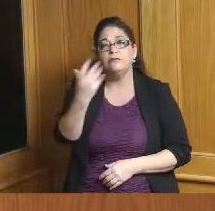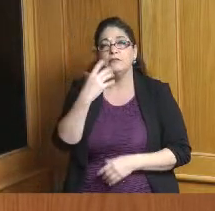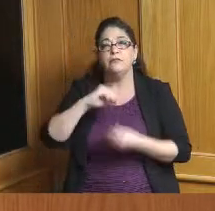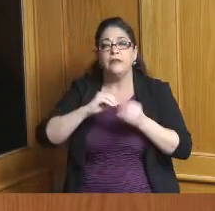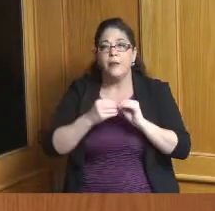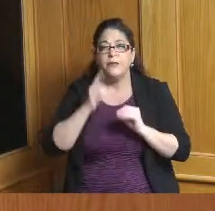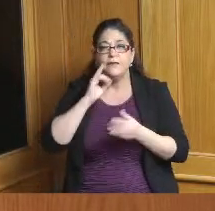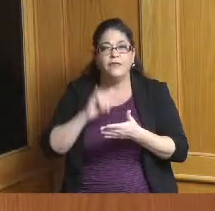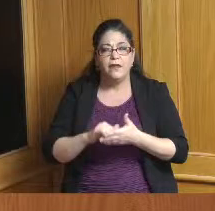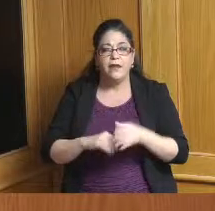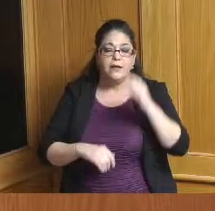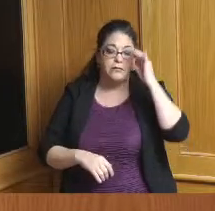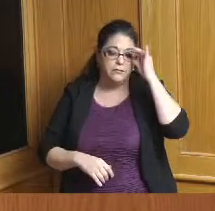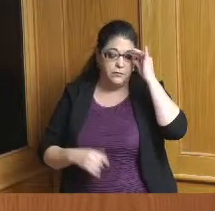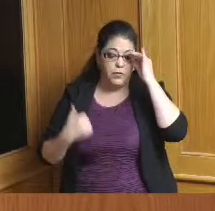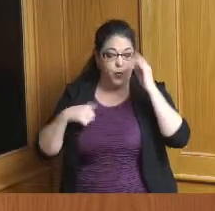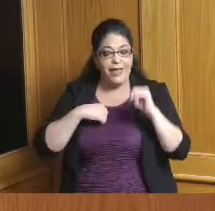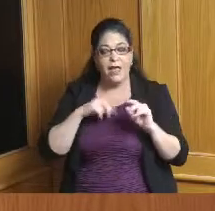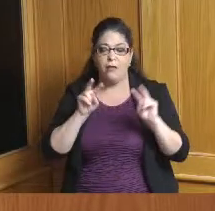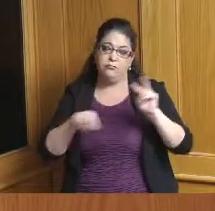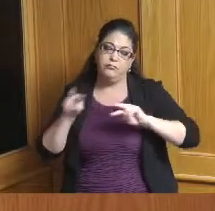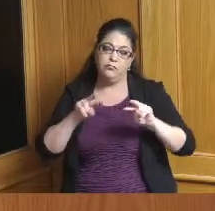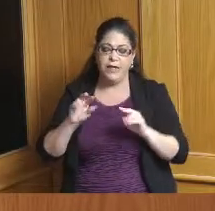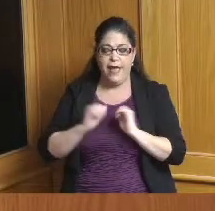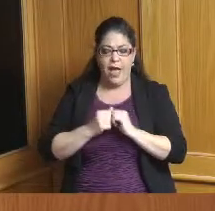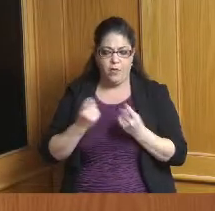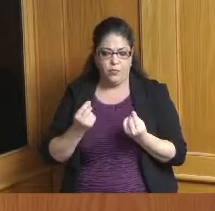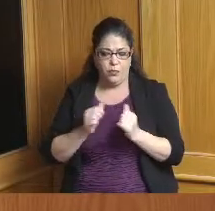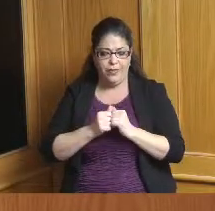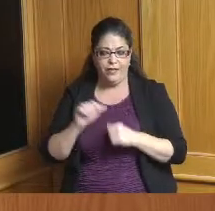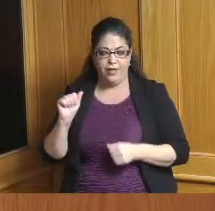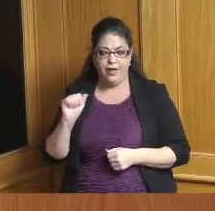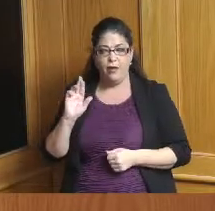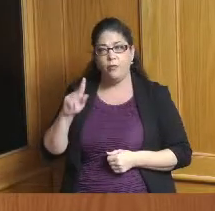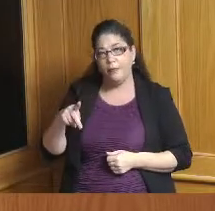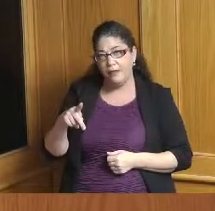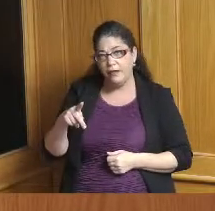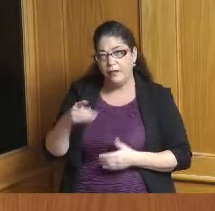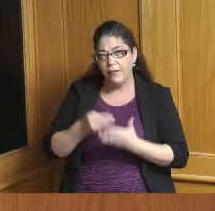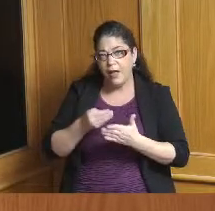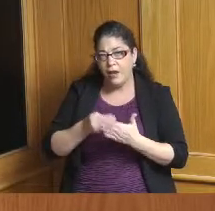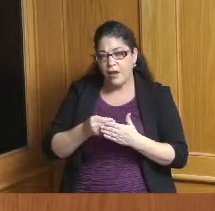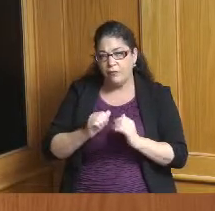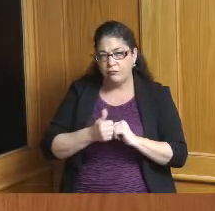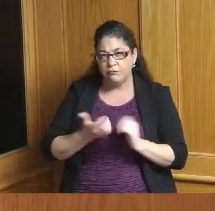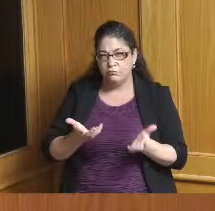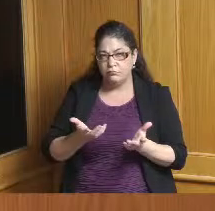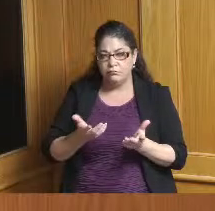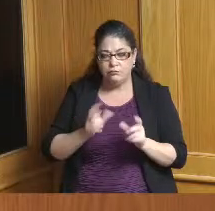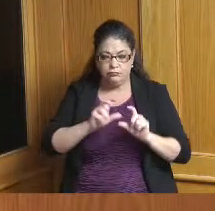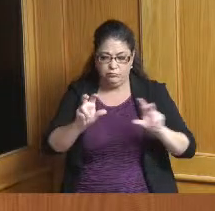how how we move forward with our ARP dollars and the other thing that struck me about this report